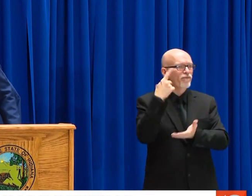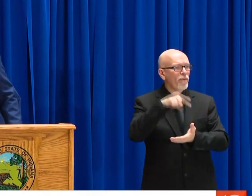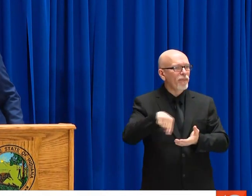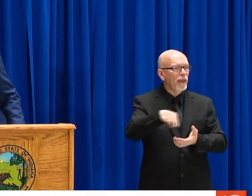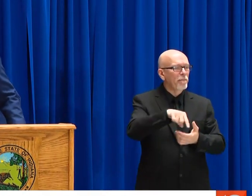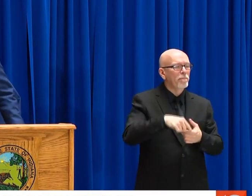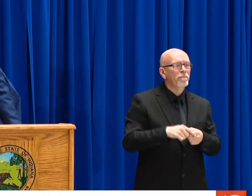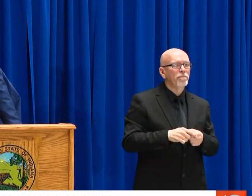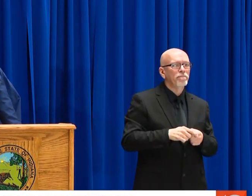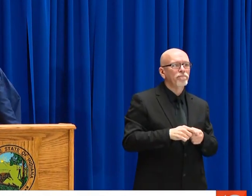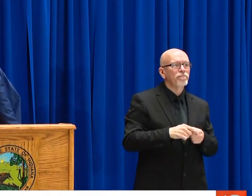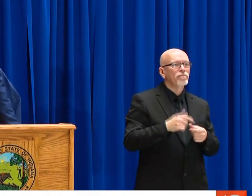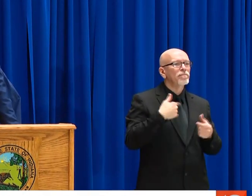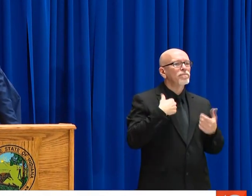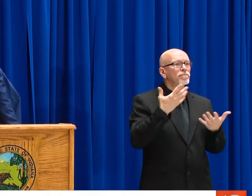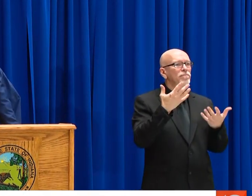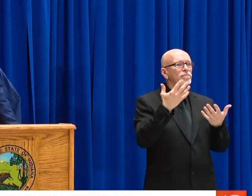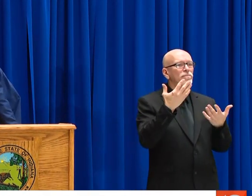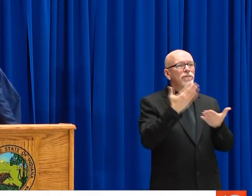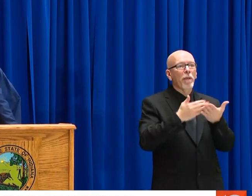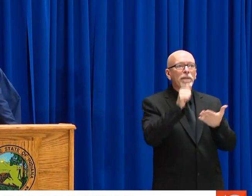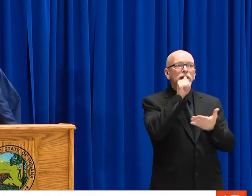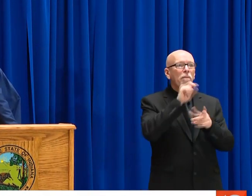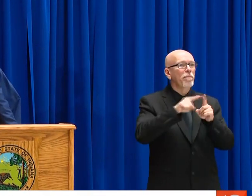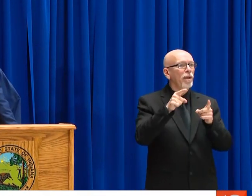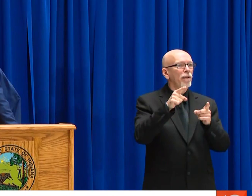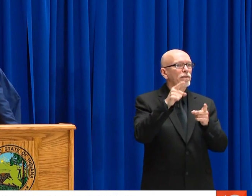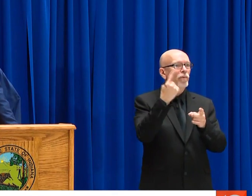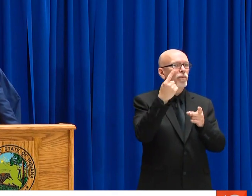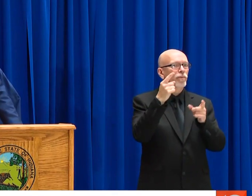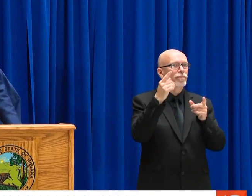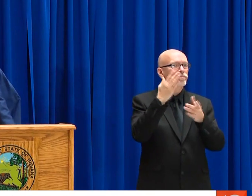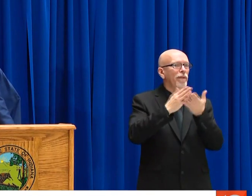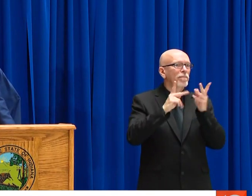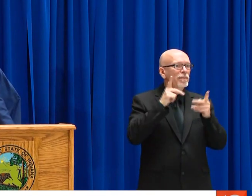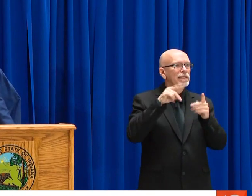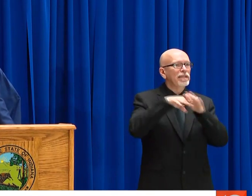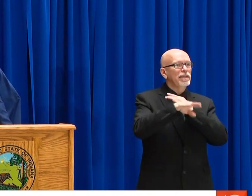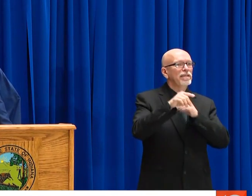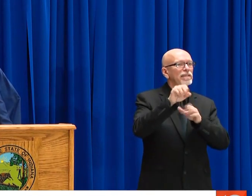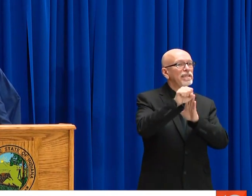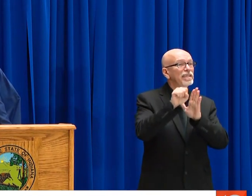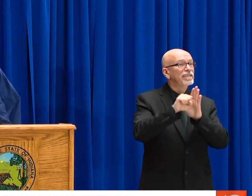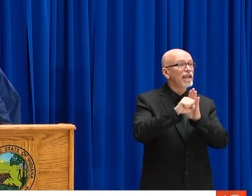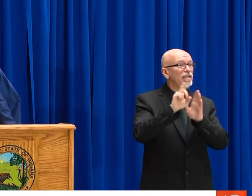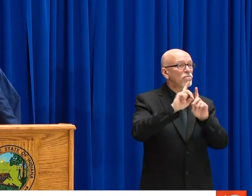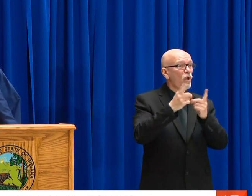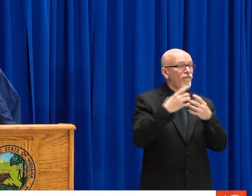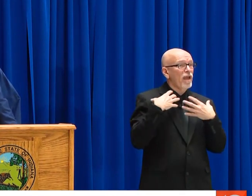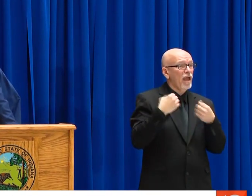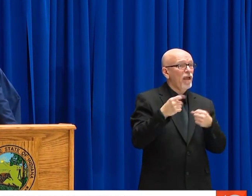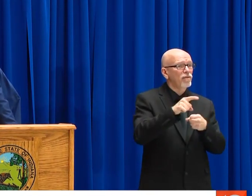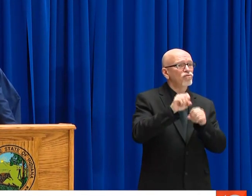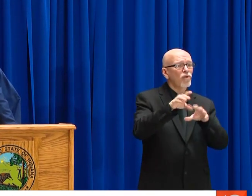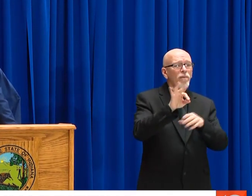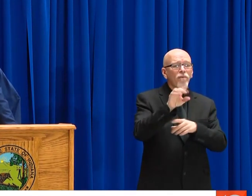MAKING SURE THEY GET MEDICINE. PICK UP THE PRESCRIPTIONS FOR THEM.